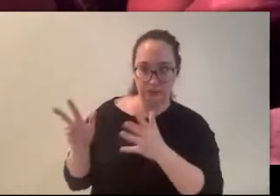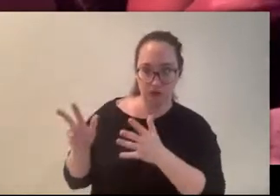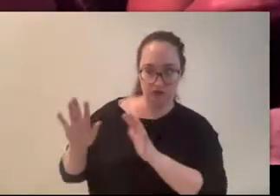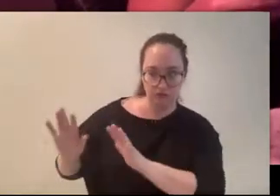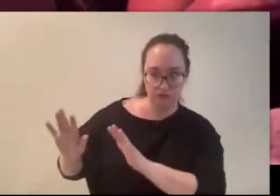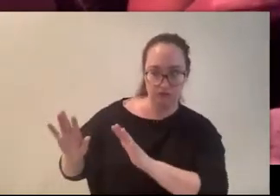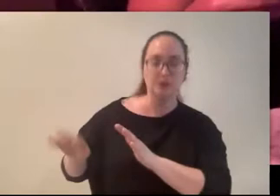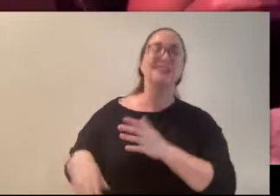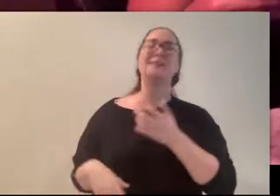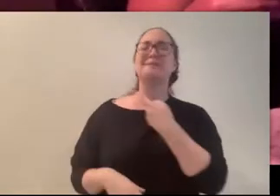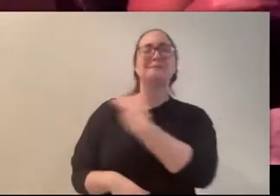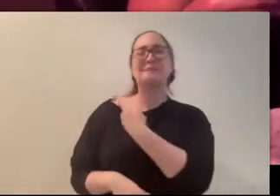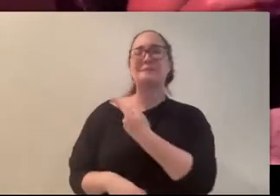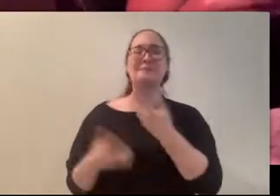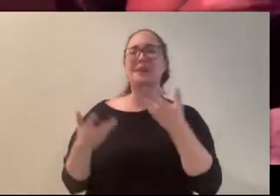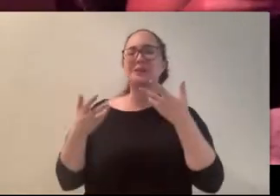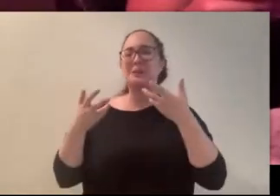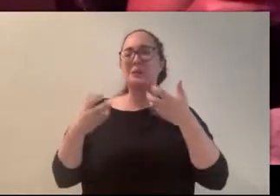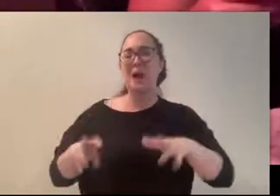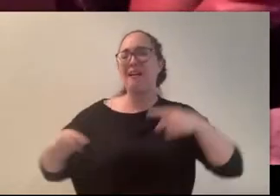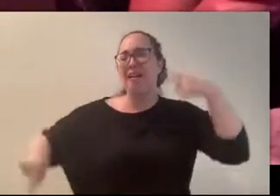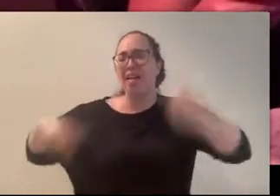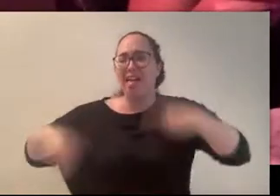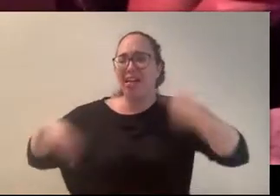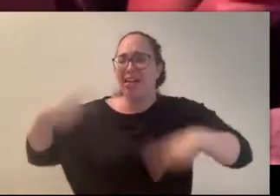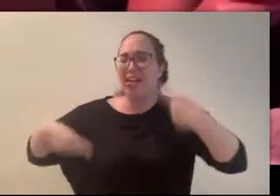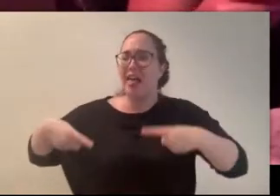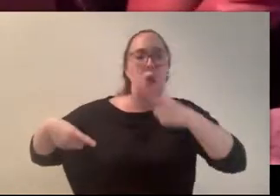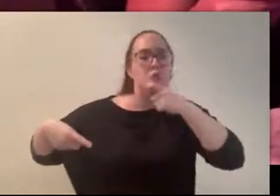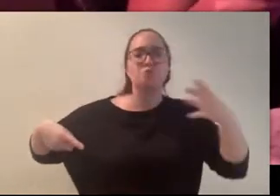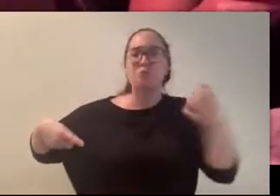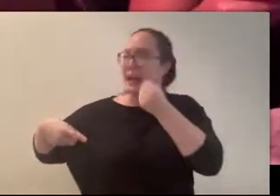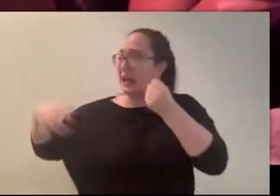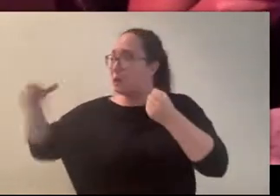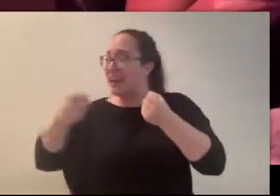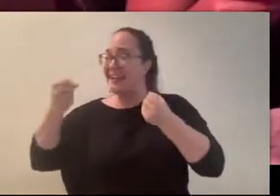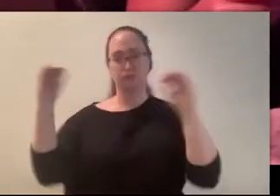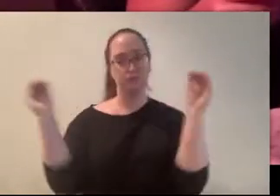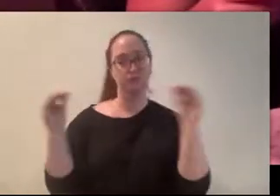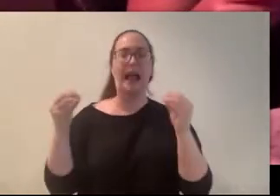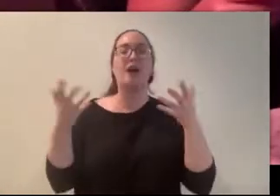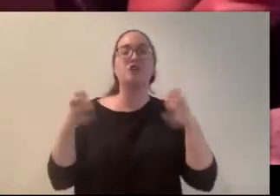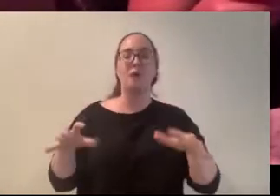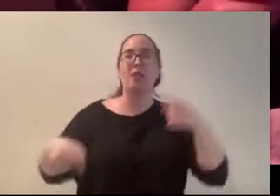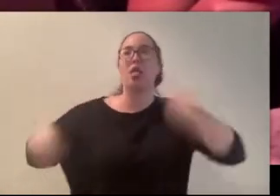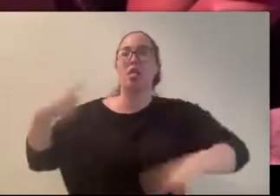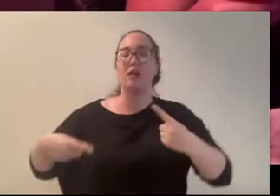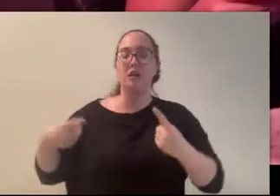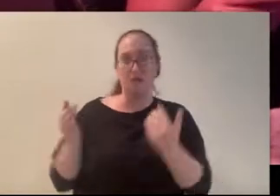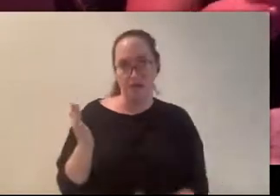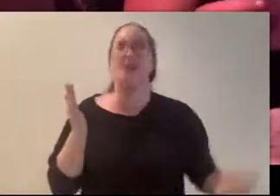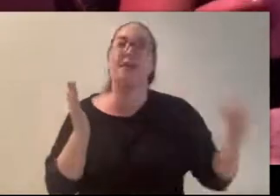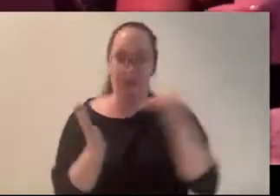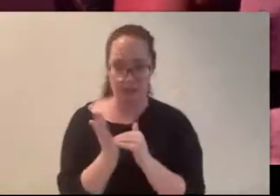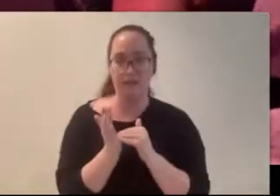neither of us would win and I didn’t feel like getting into it (again) over whether or not a ghost was